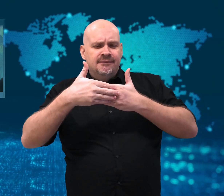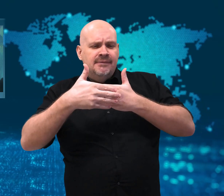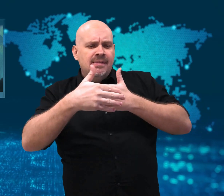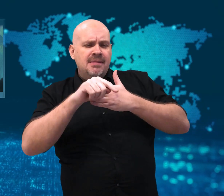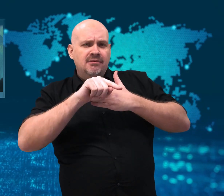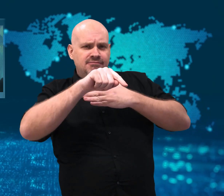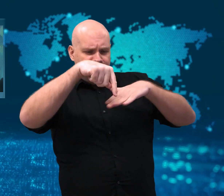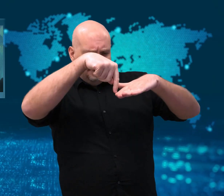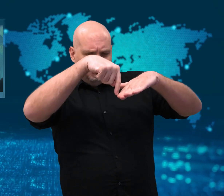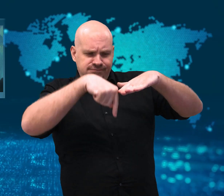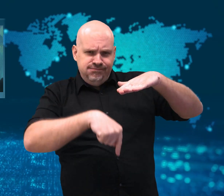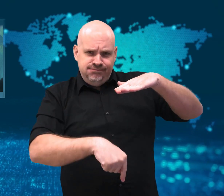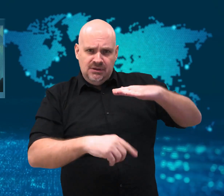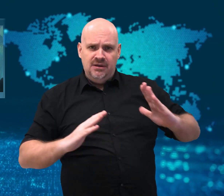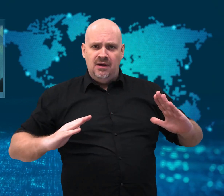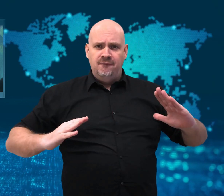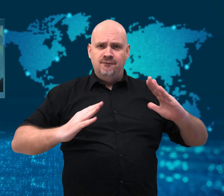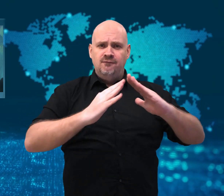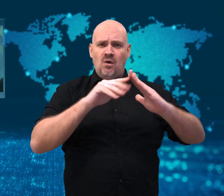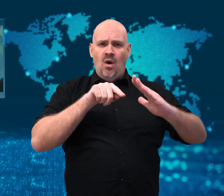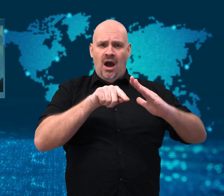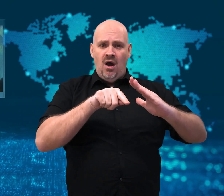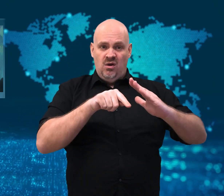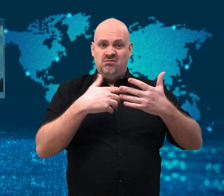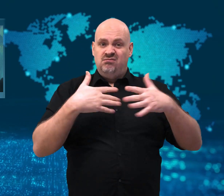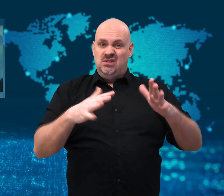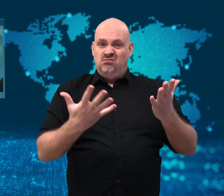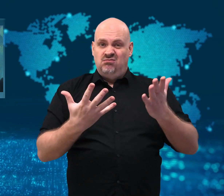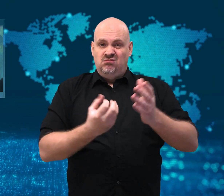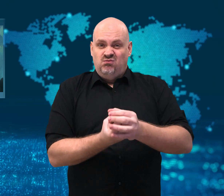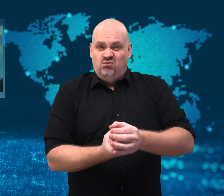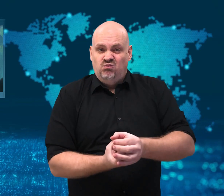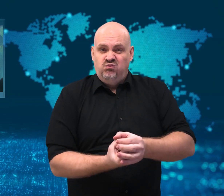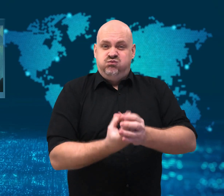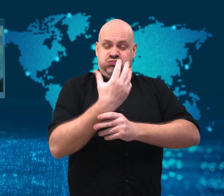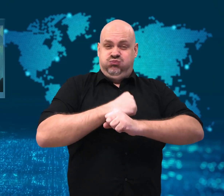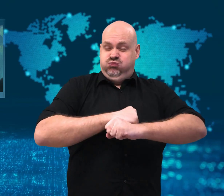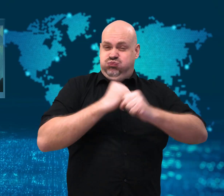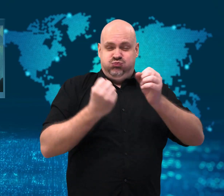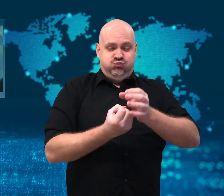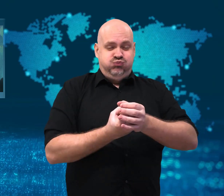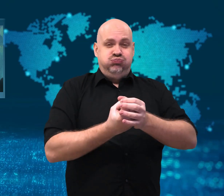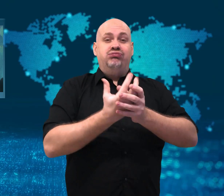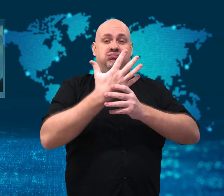causing a tsunami on the small Pacific island.